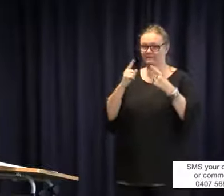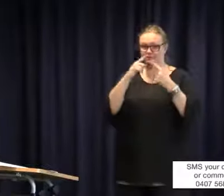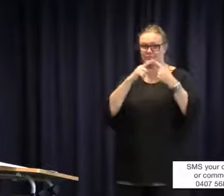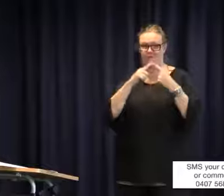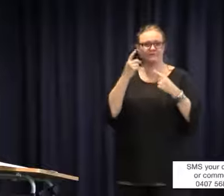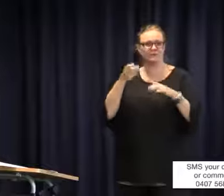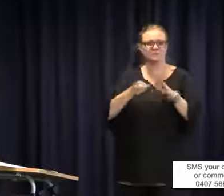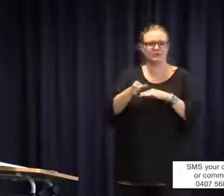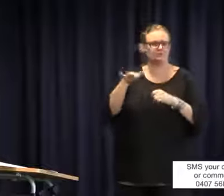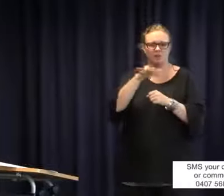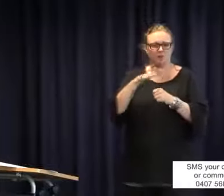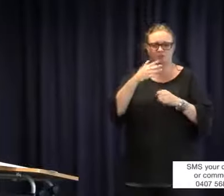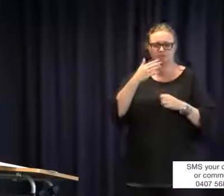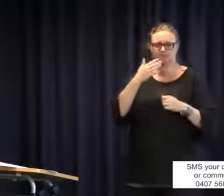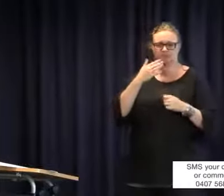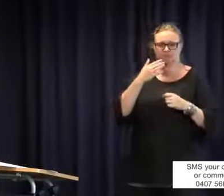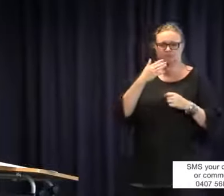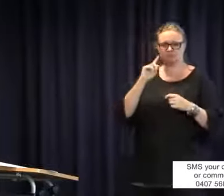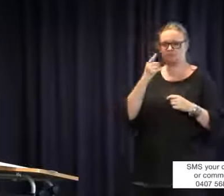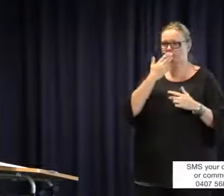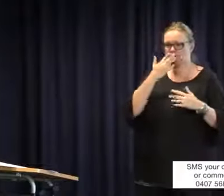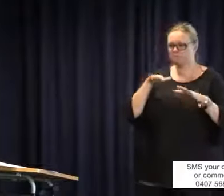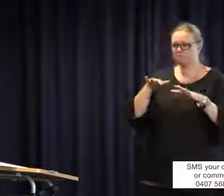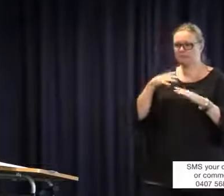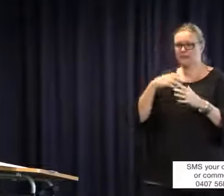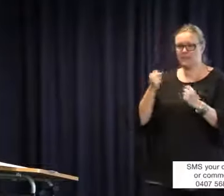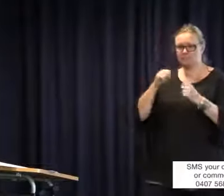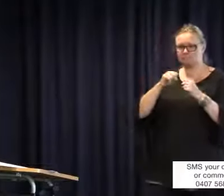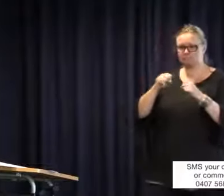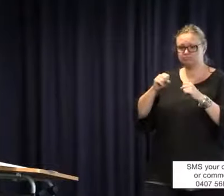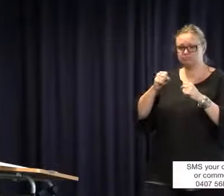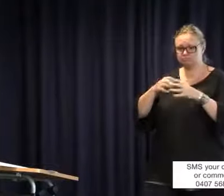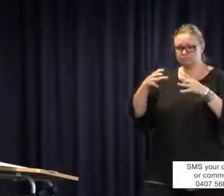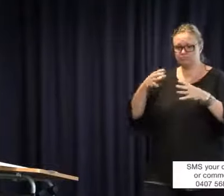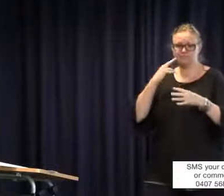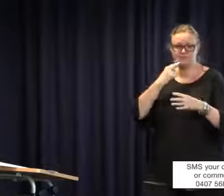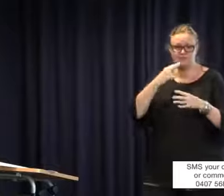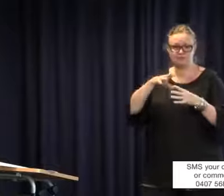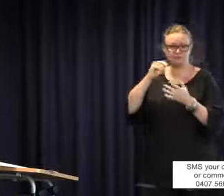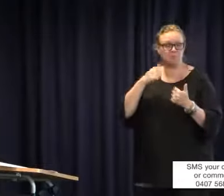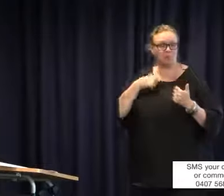With my first daughter, she was enrolled in the local primary school. They did have a